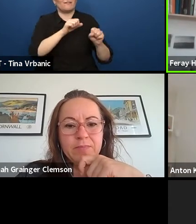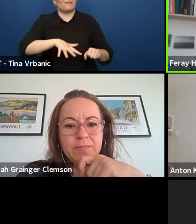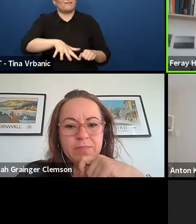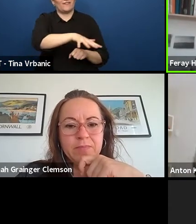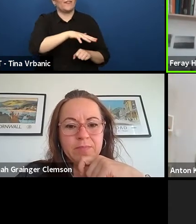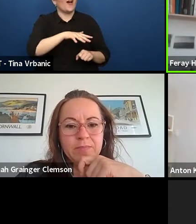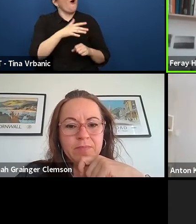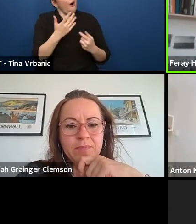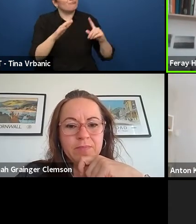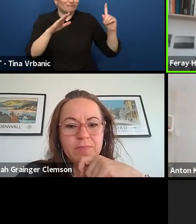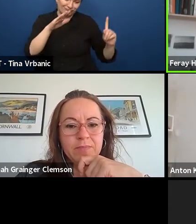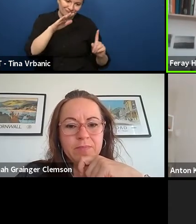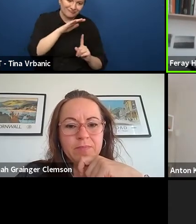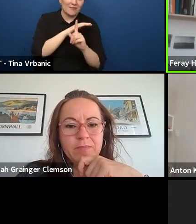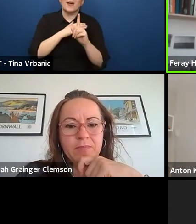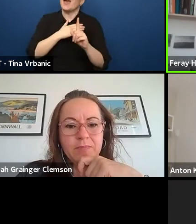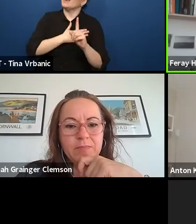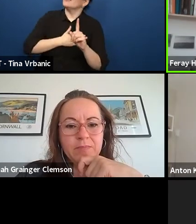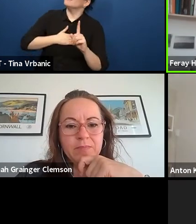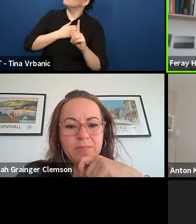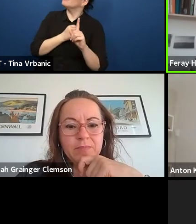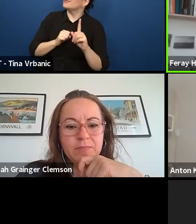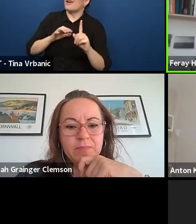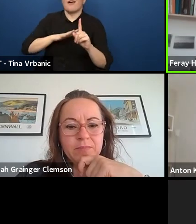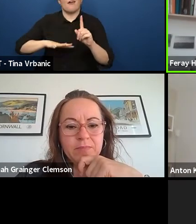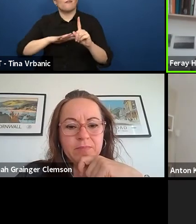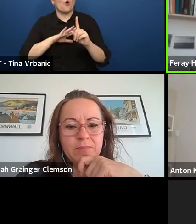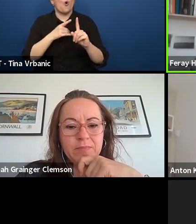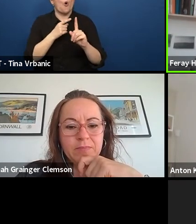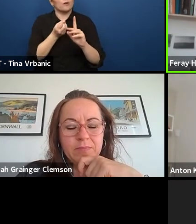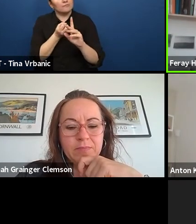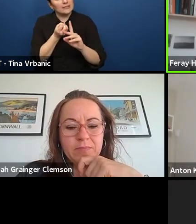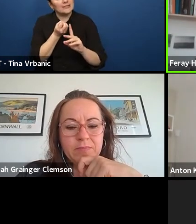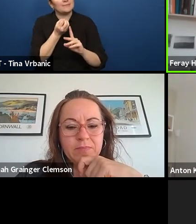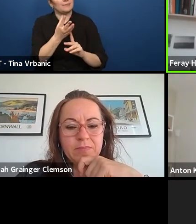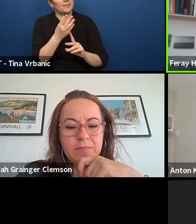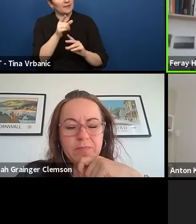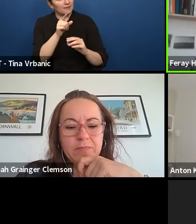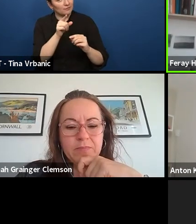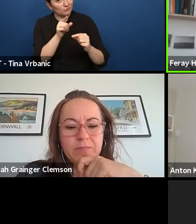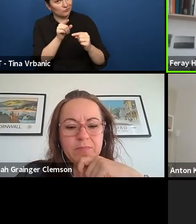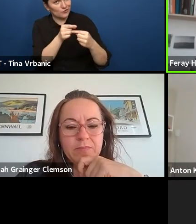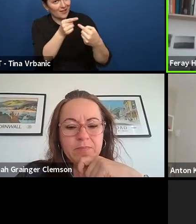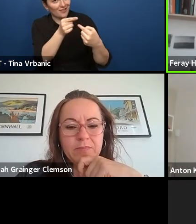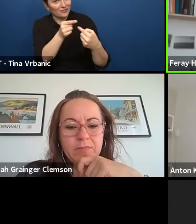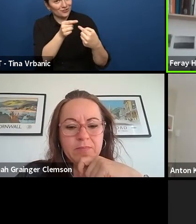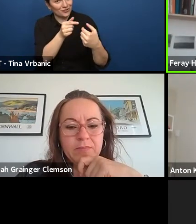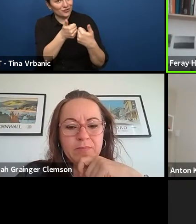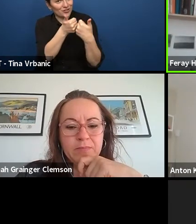and challenging it together with the idea that I think that like theatre